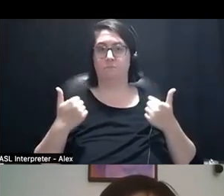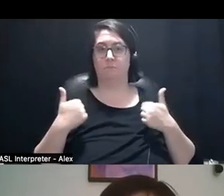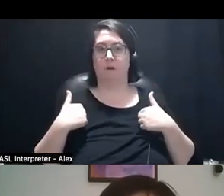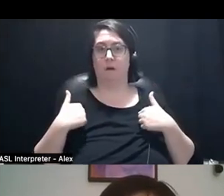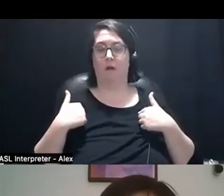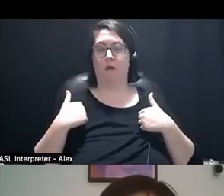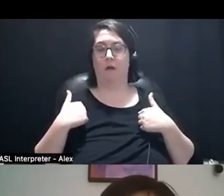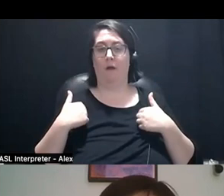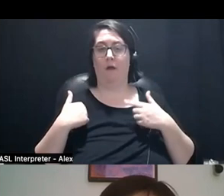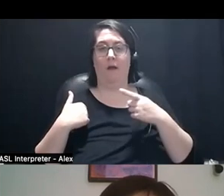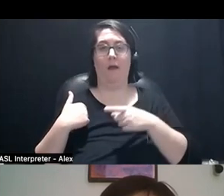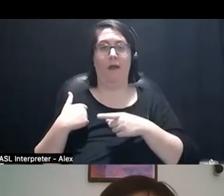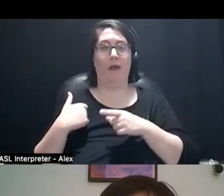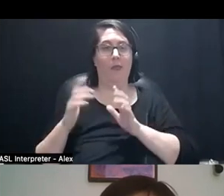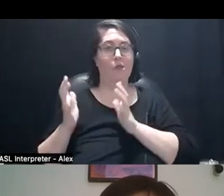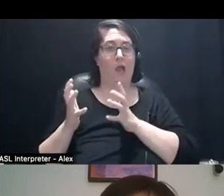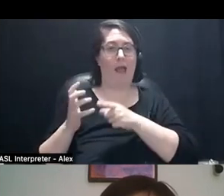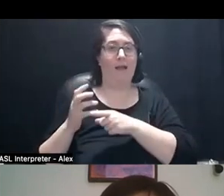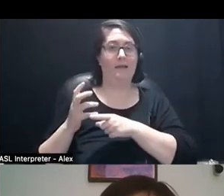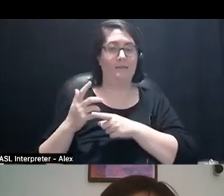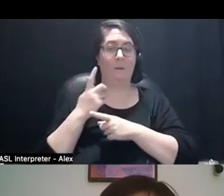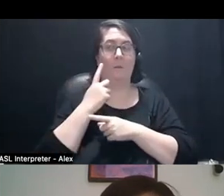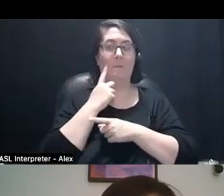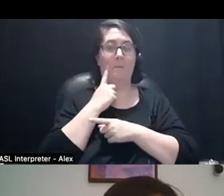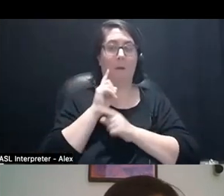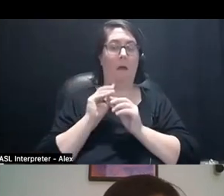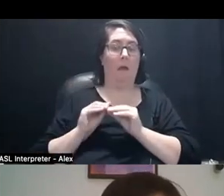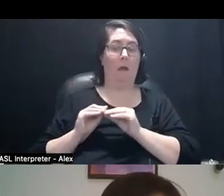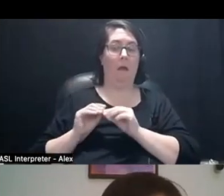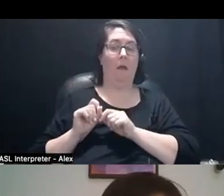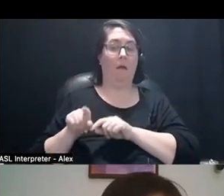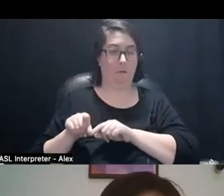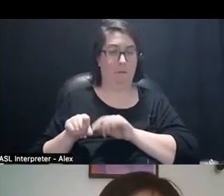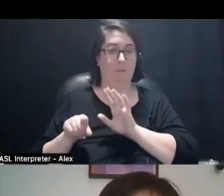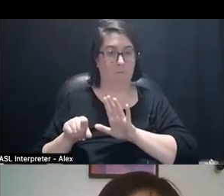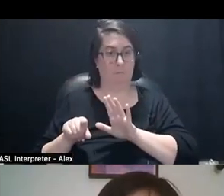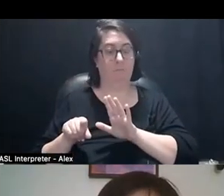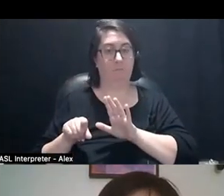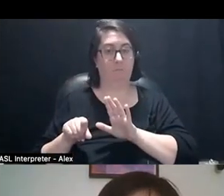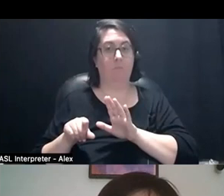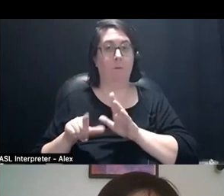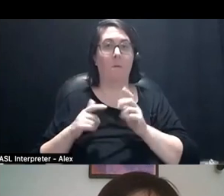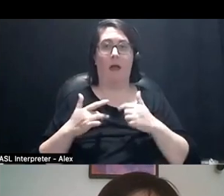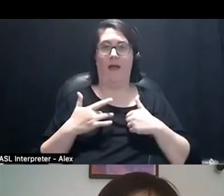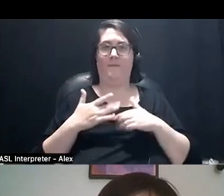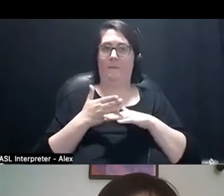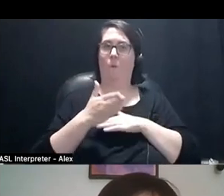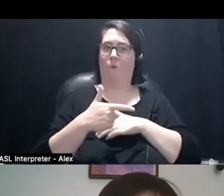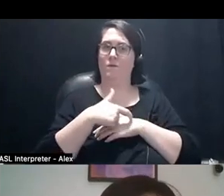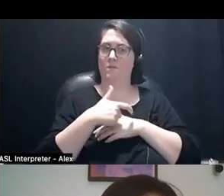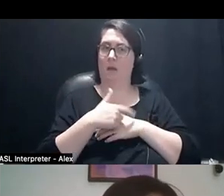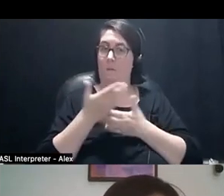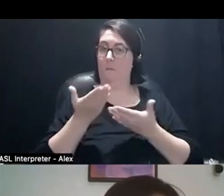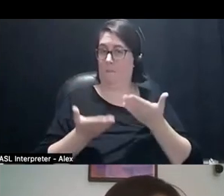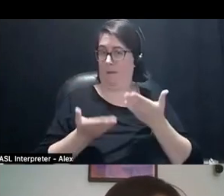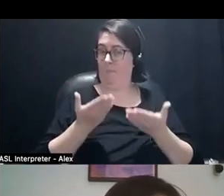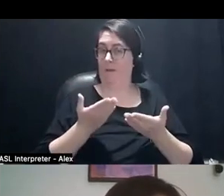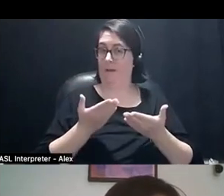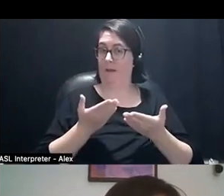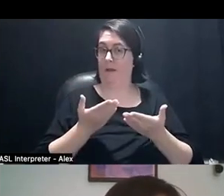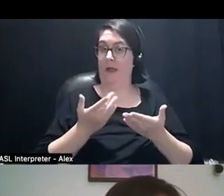with the slow energy that has been haunting me all week. I think also we might go over time and feel free to message me